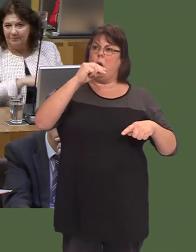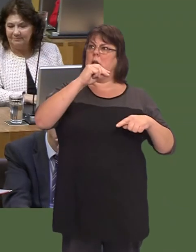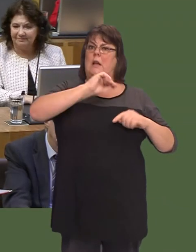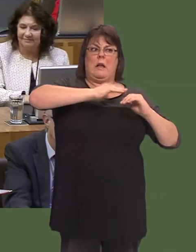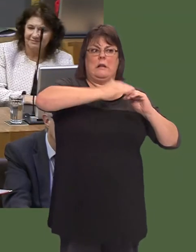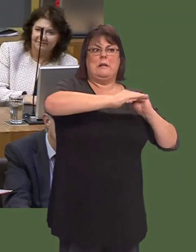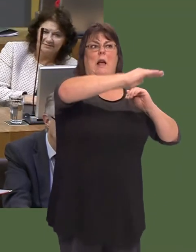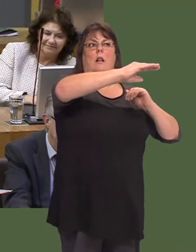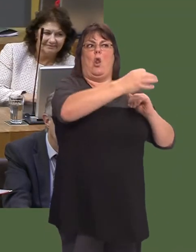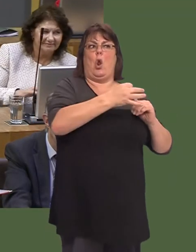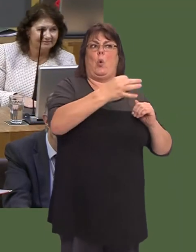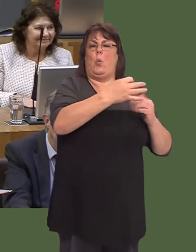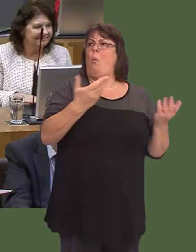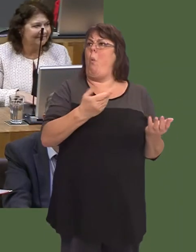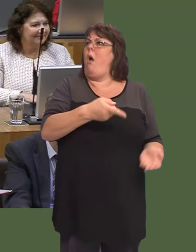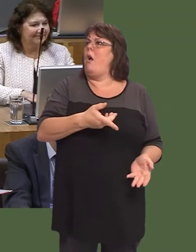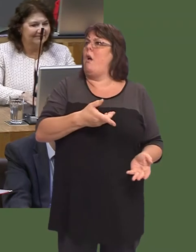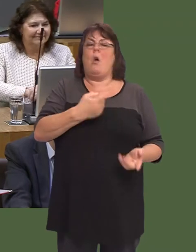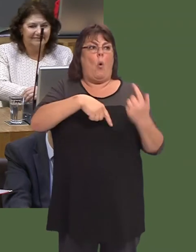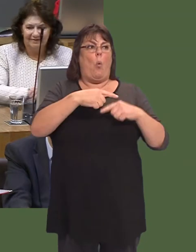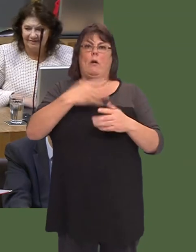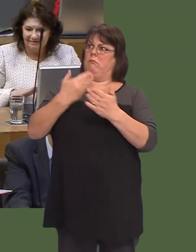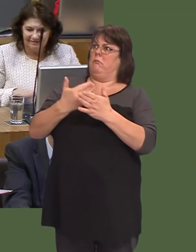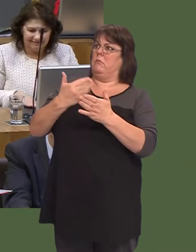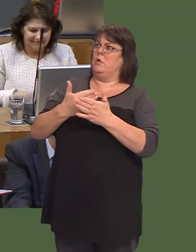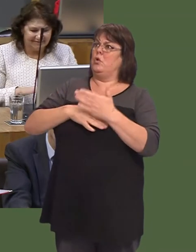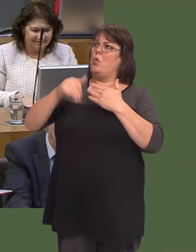The people of Wales deserve an answer, they deserve those jobs and they deserve the consideration